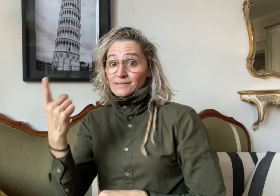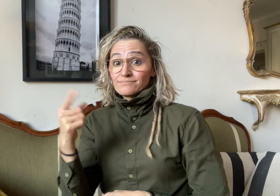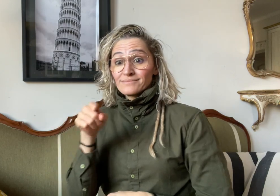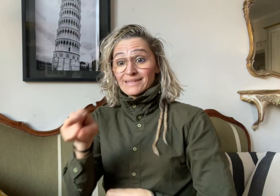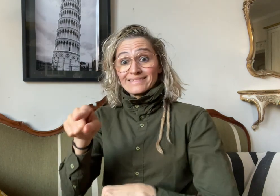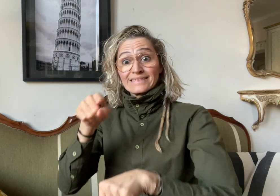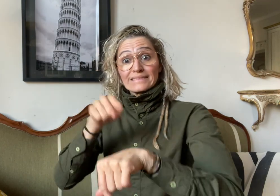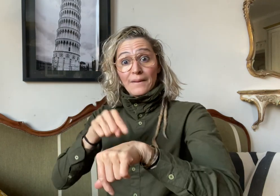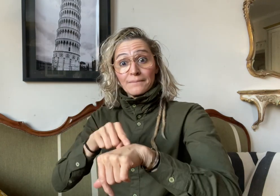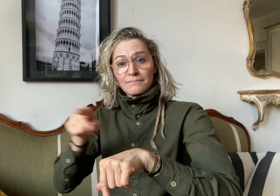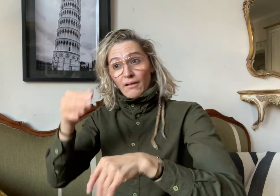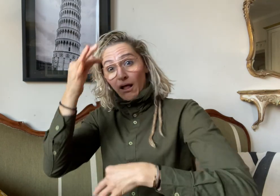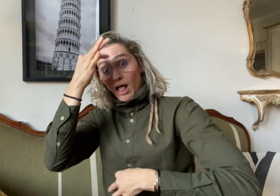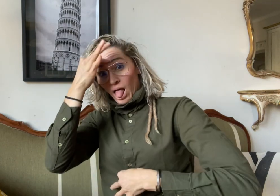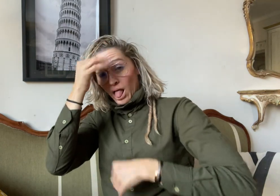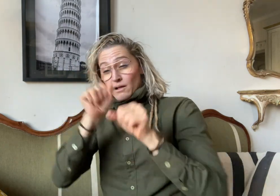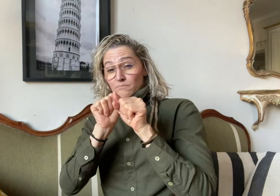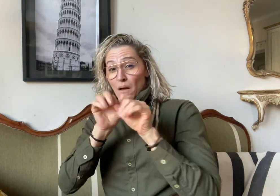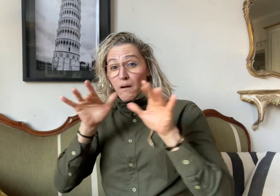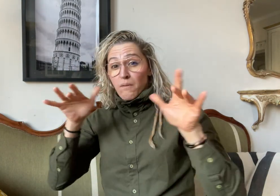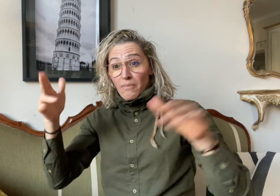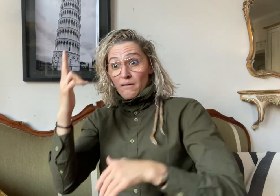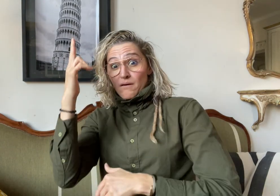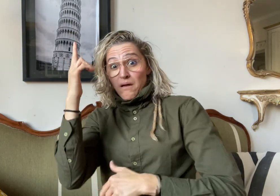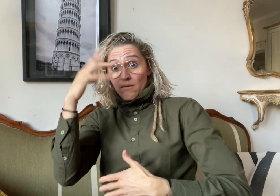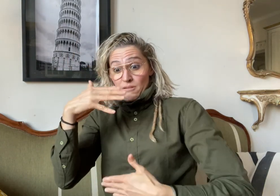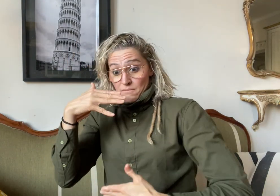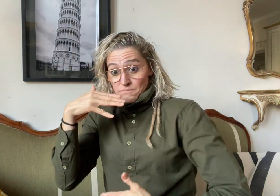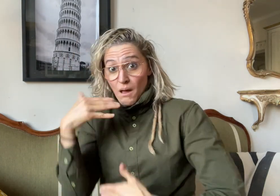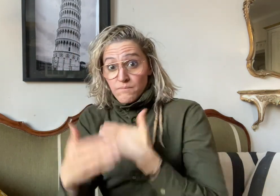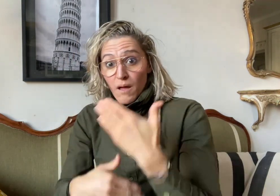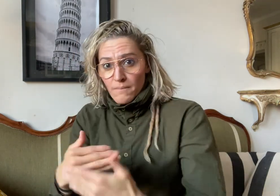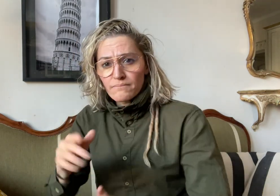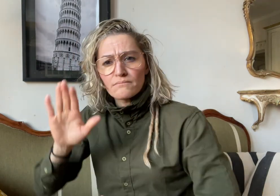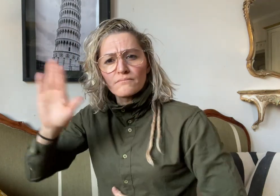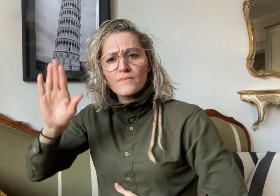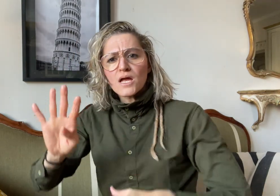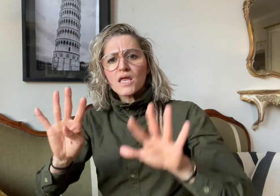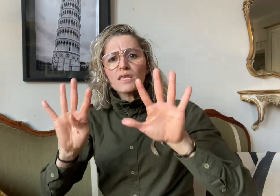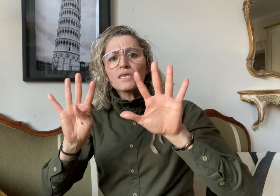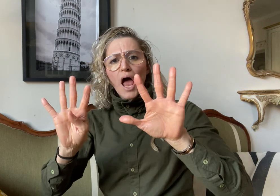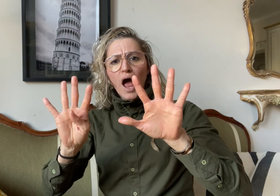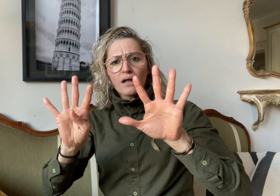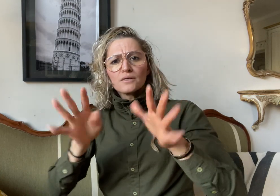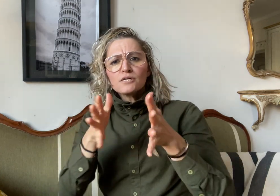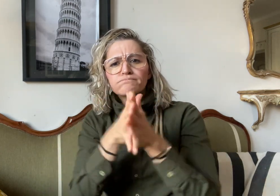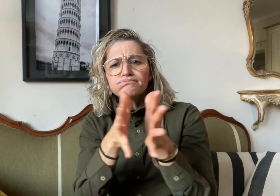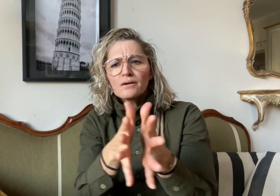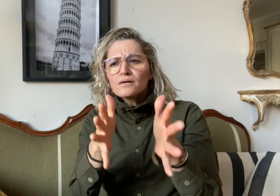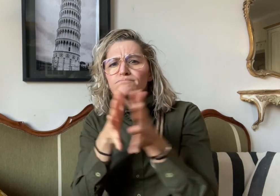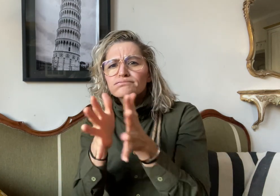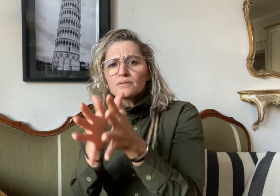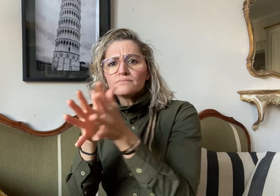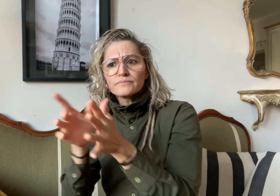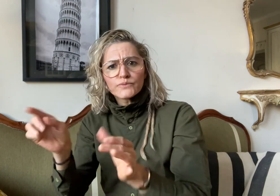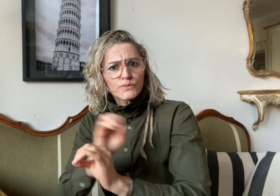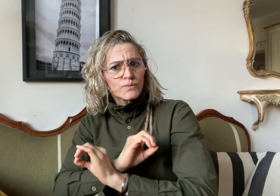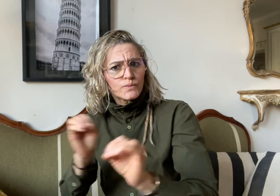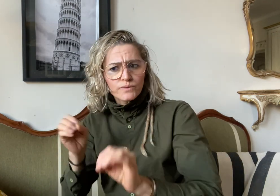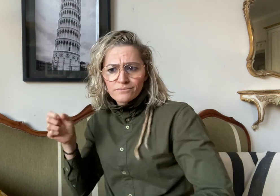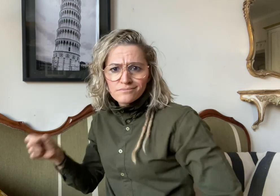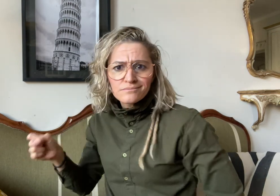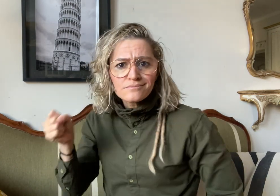of the pandemic, the first nine briefings provided